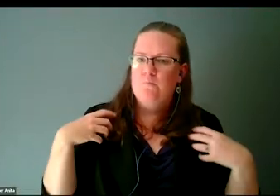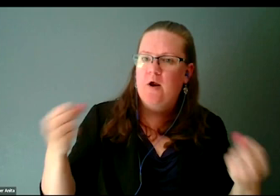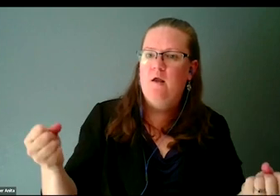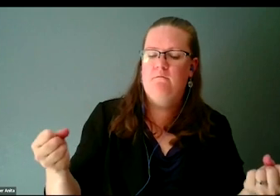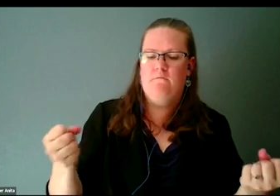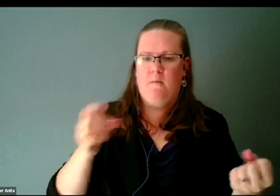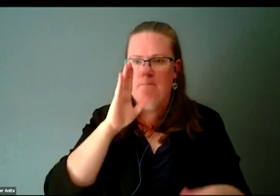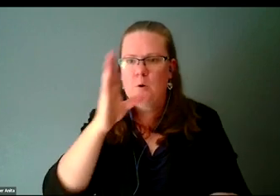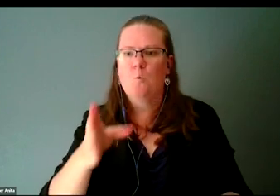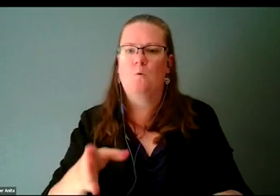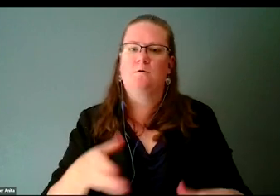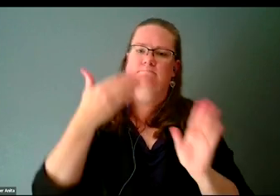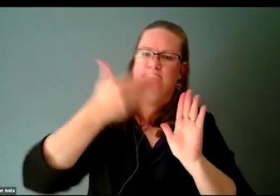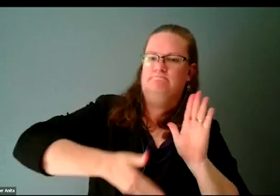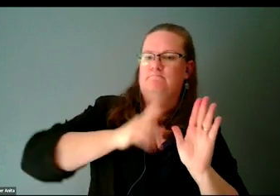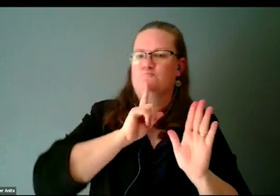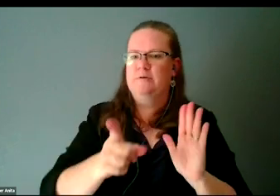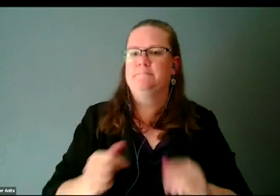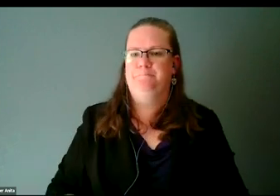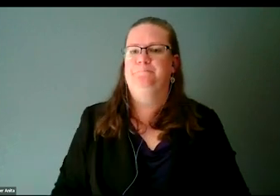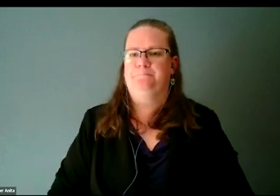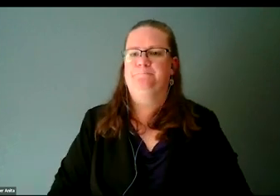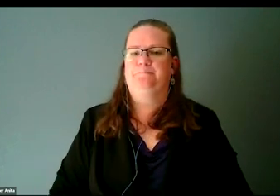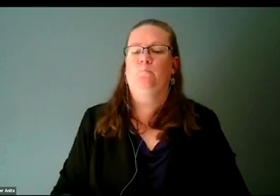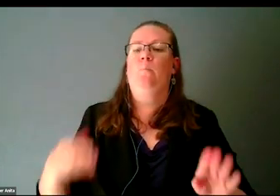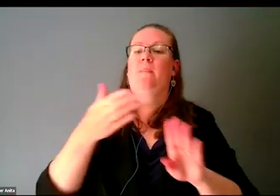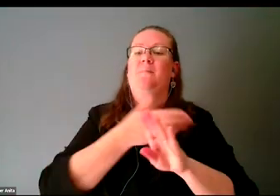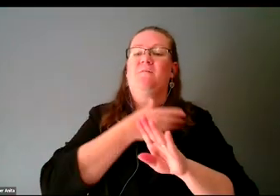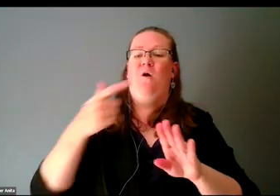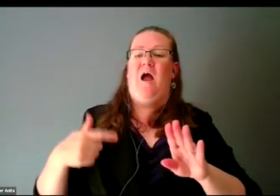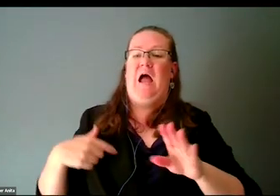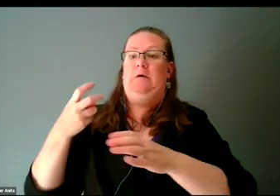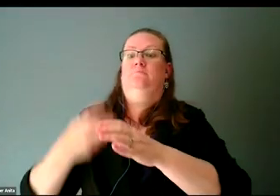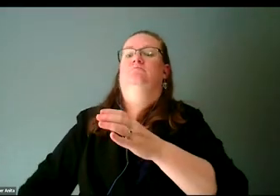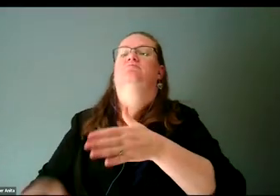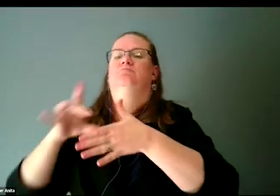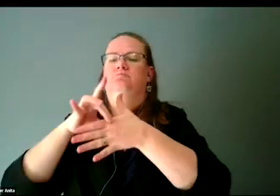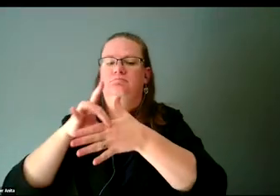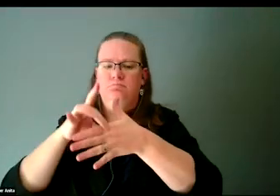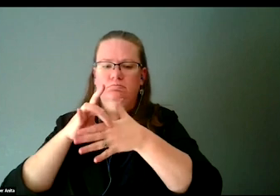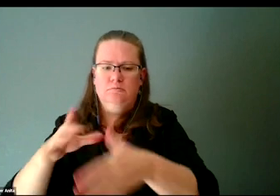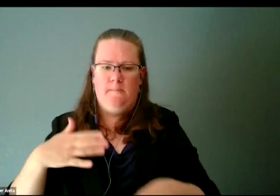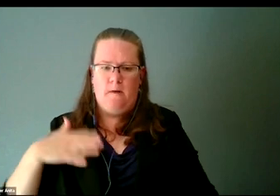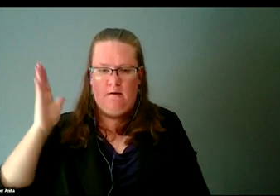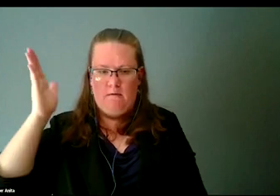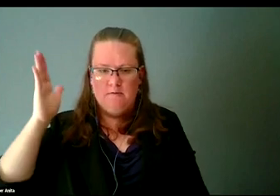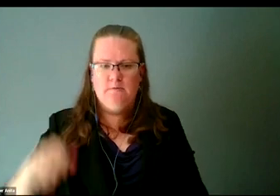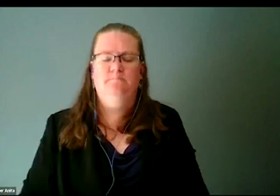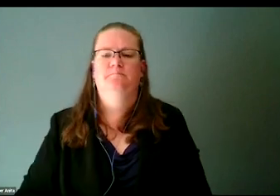Before we get into the meat of our journey here, I want to talk about disability culture.